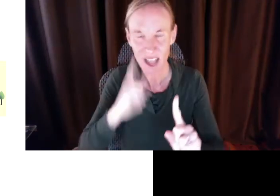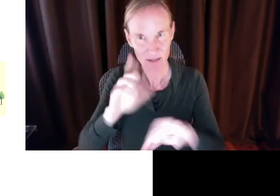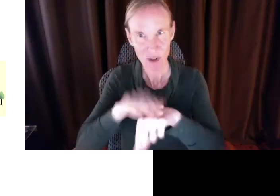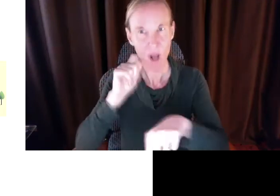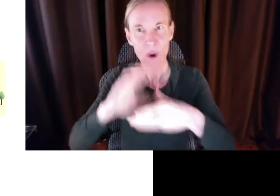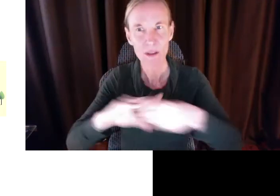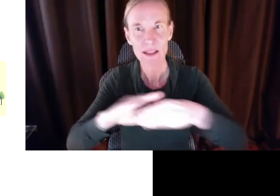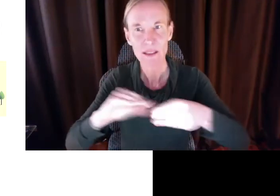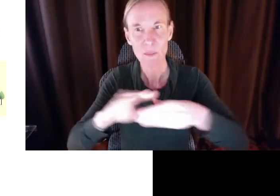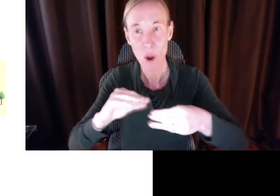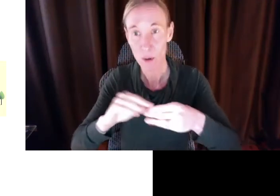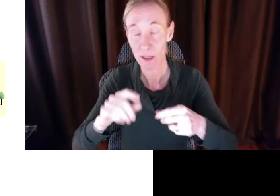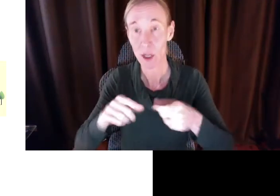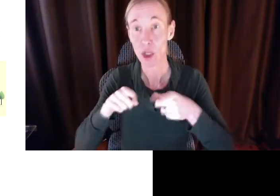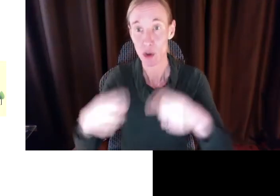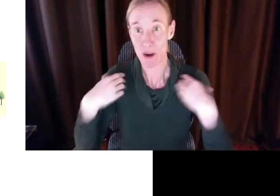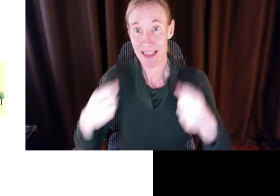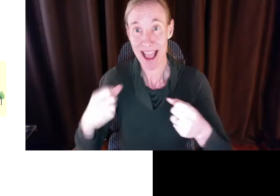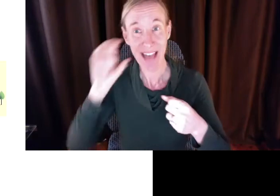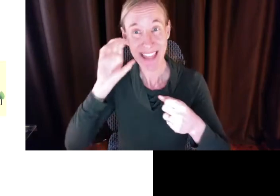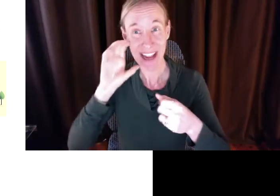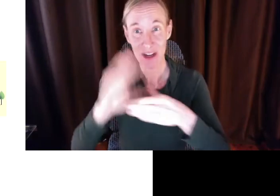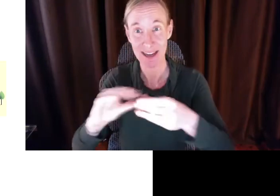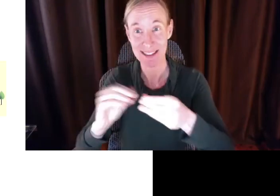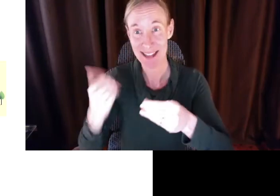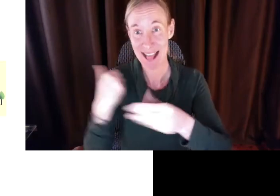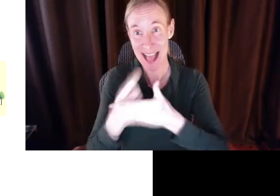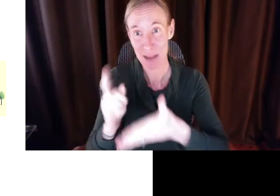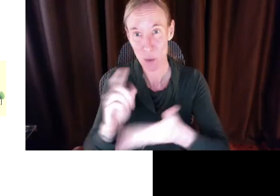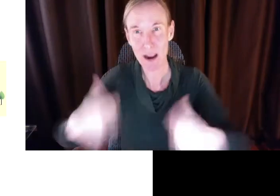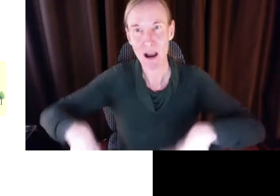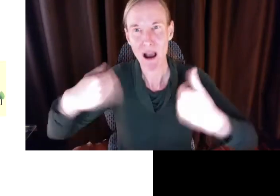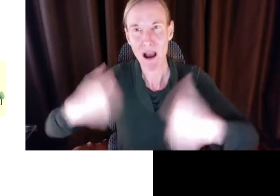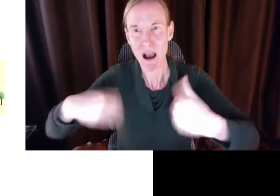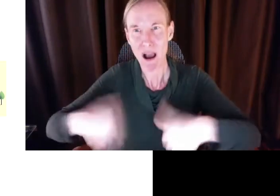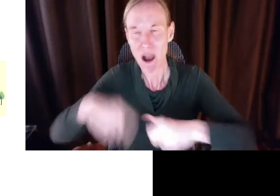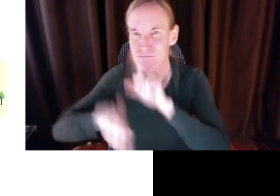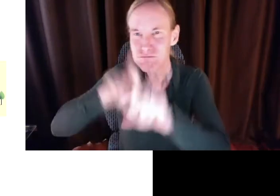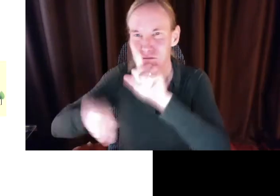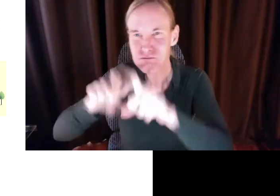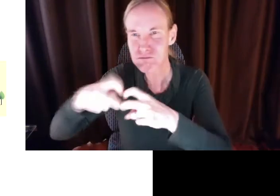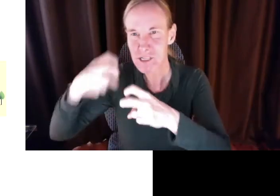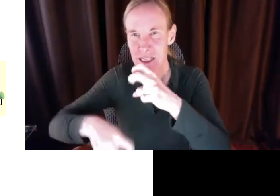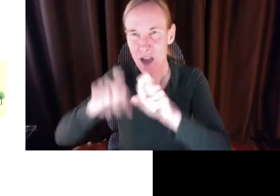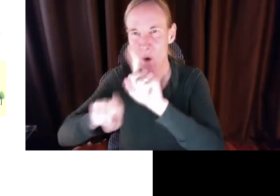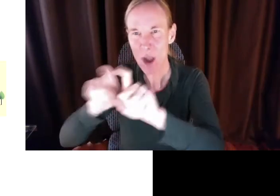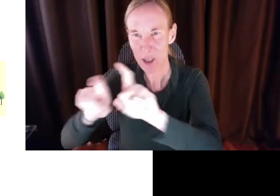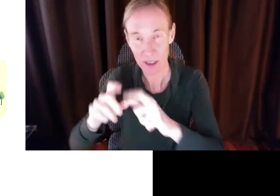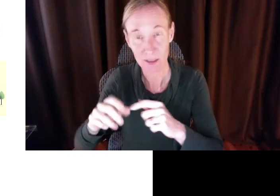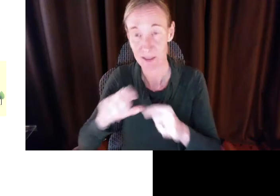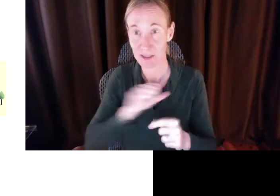held over the summer to spotlight the crisis in home care or asking strong questions during the health